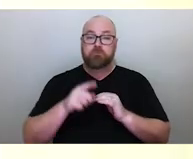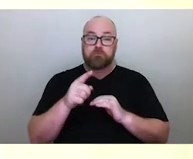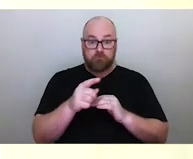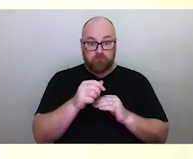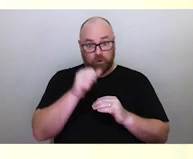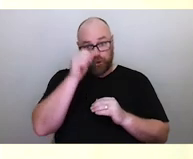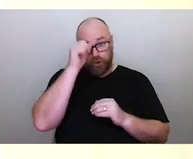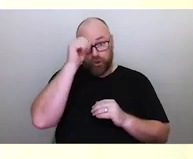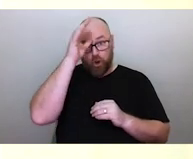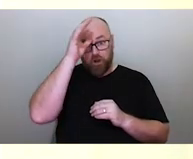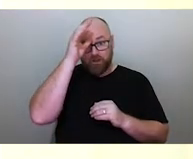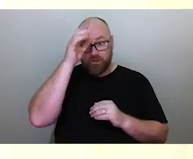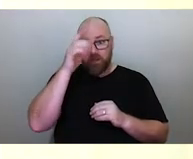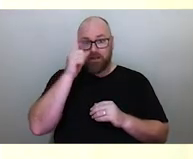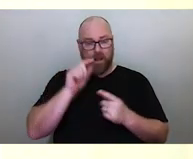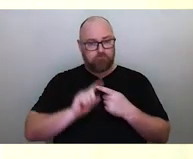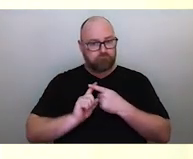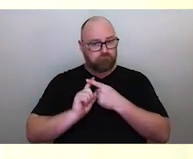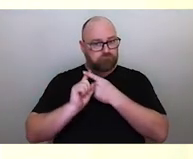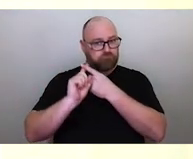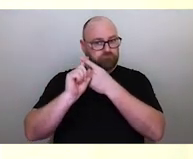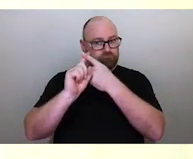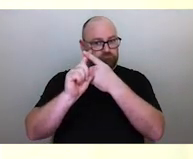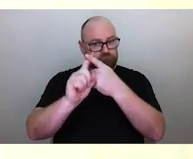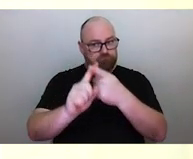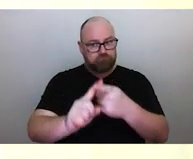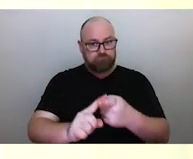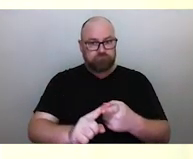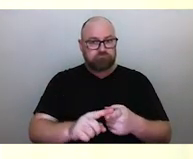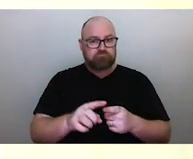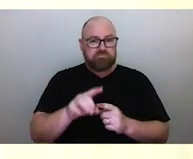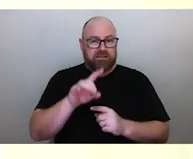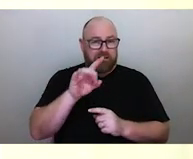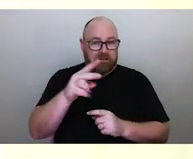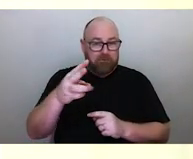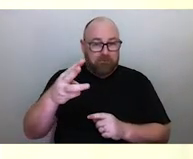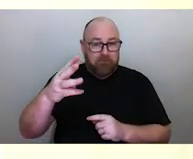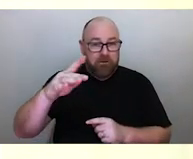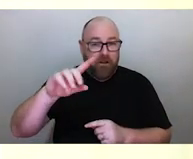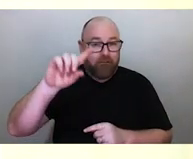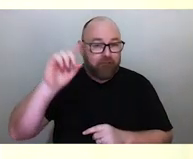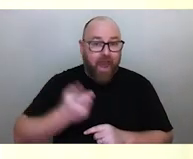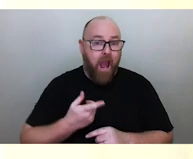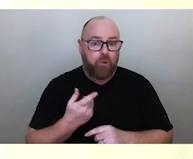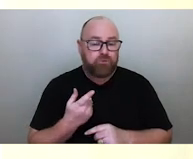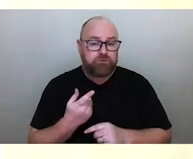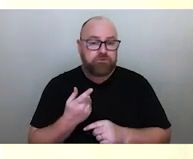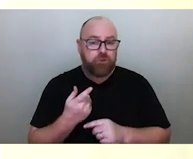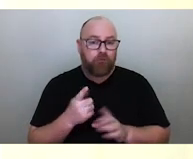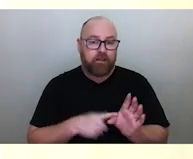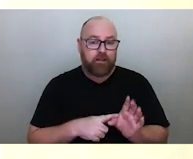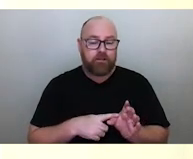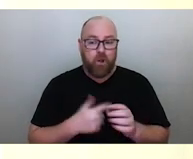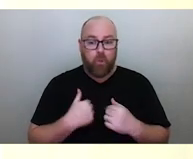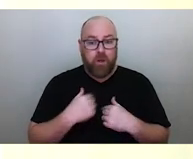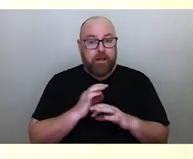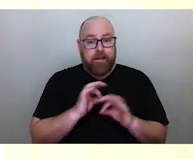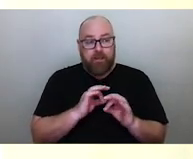can last thousands, even tens of thousands of years. We don't think about this much today because we're so focused on